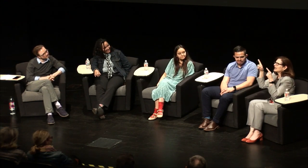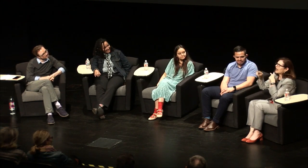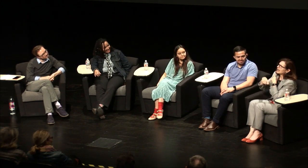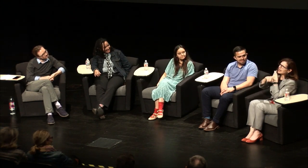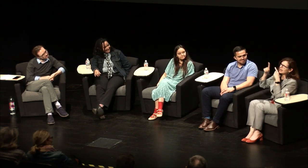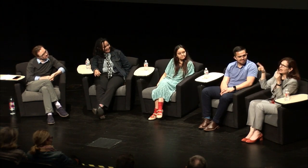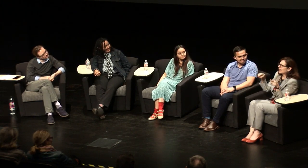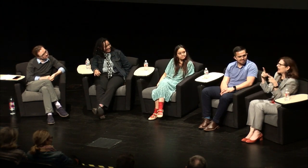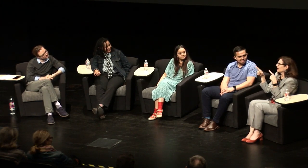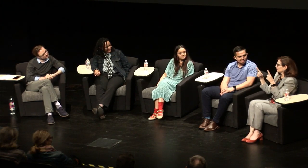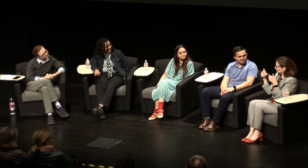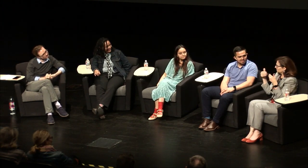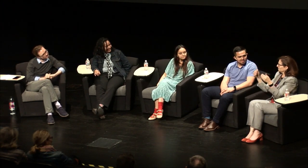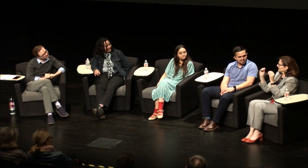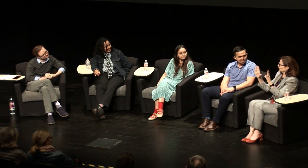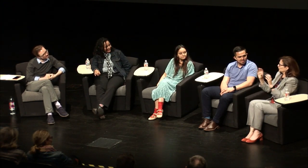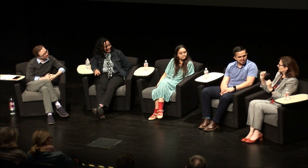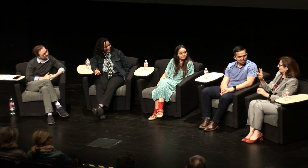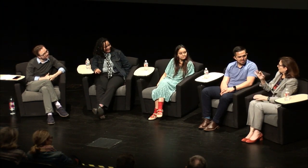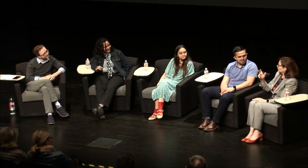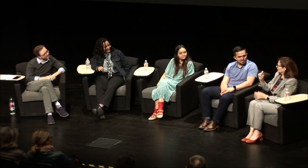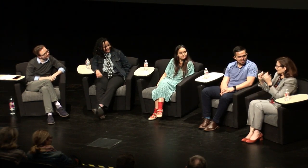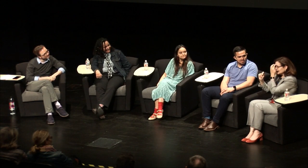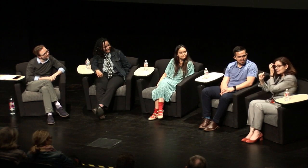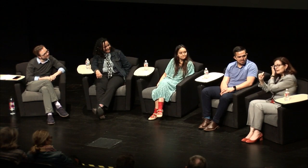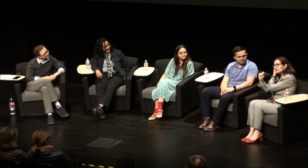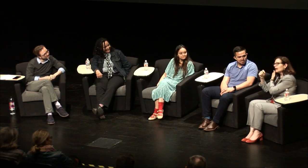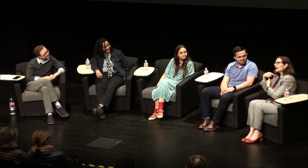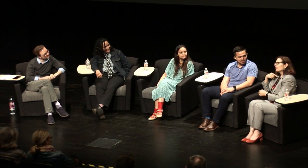story their linguistic experiences, no, they teach the course